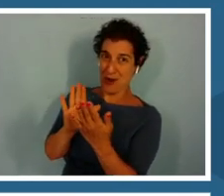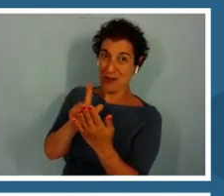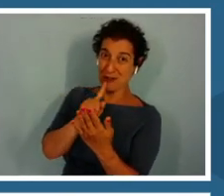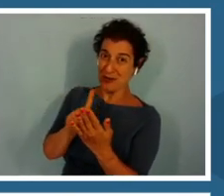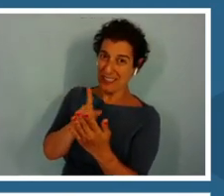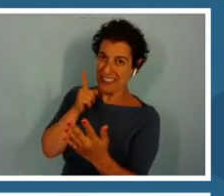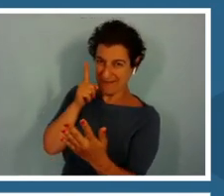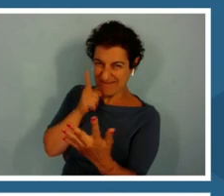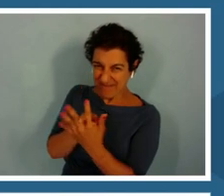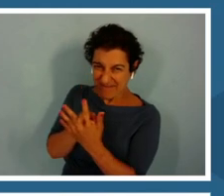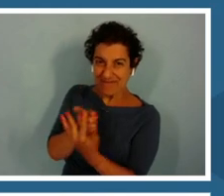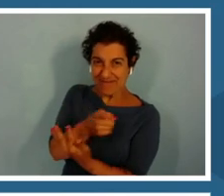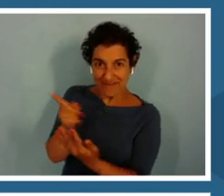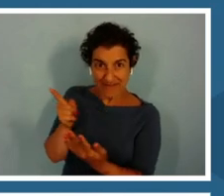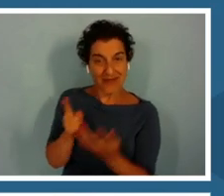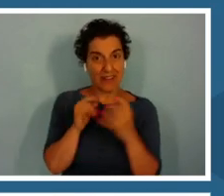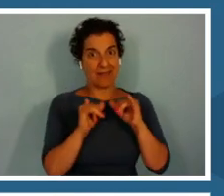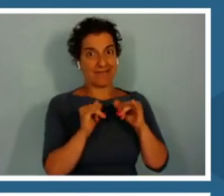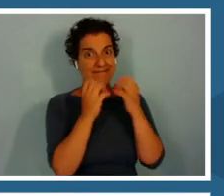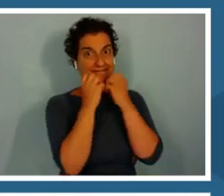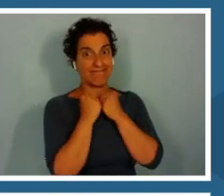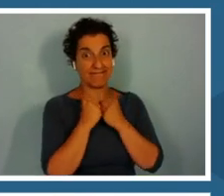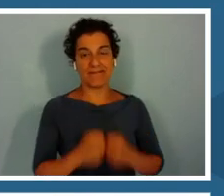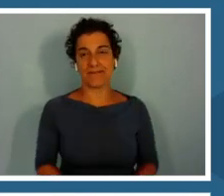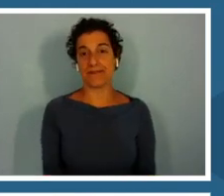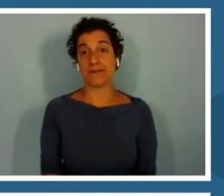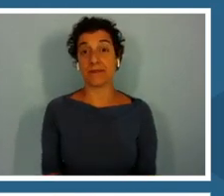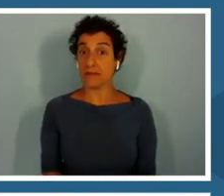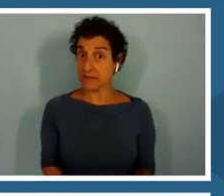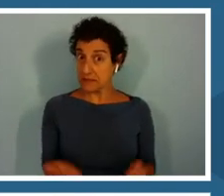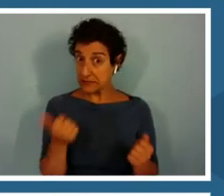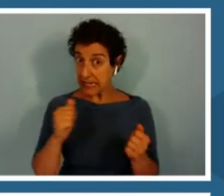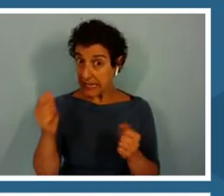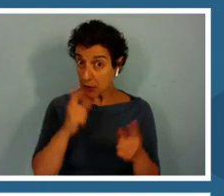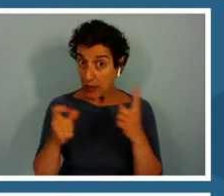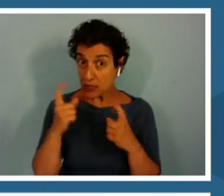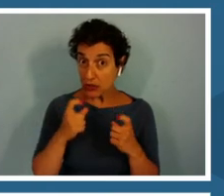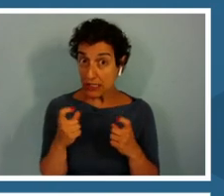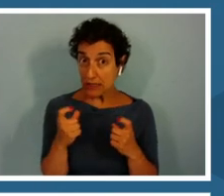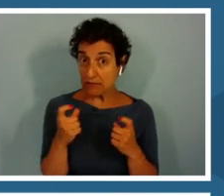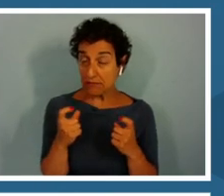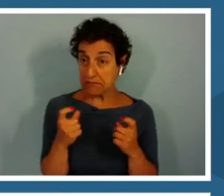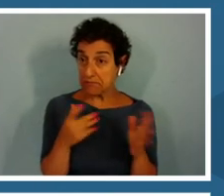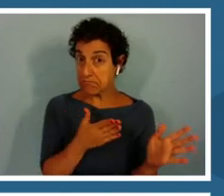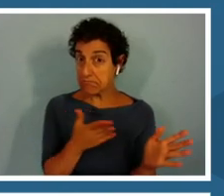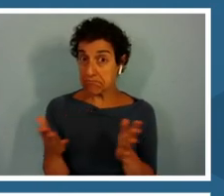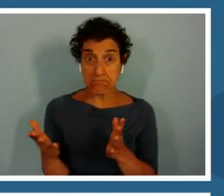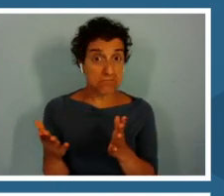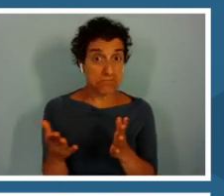All right, do we have any questions yet? I don't see any.